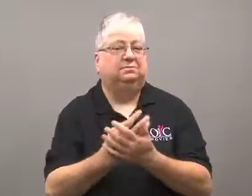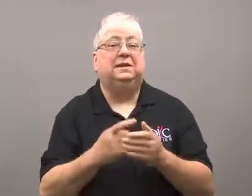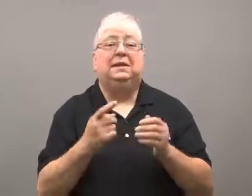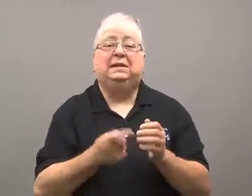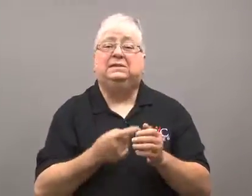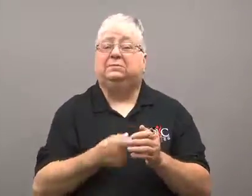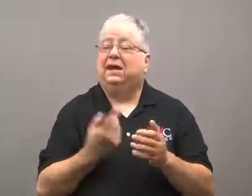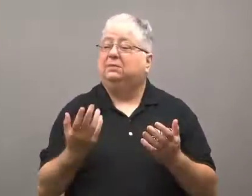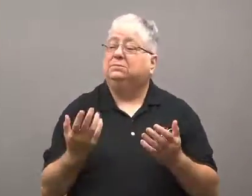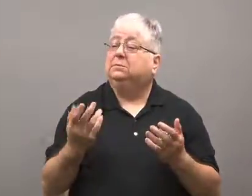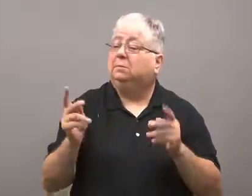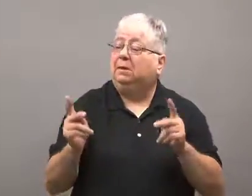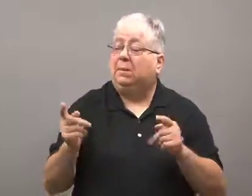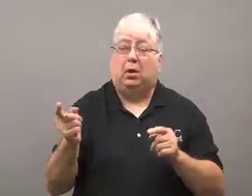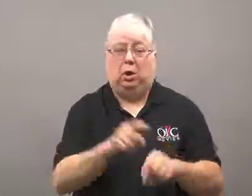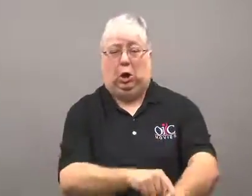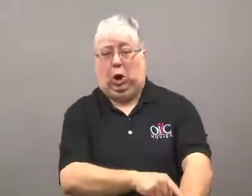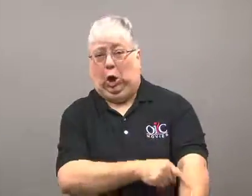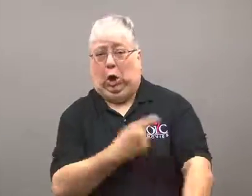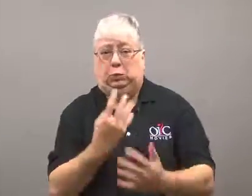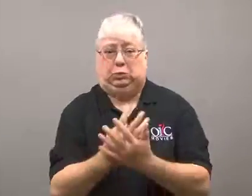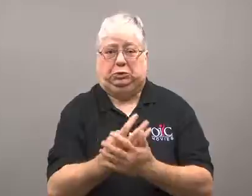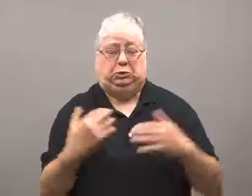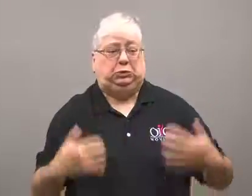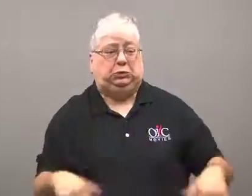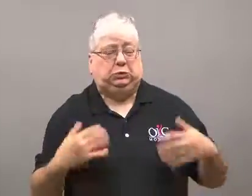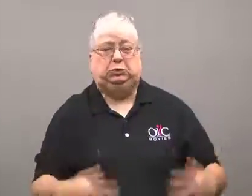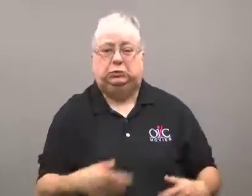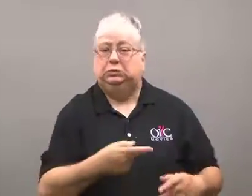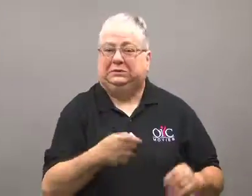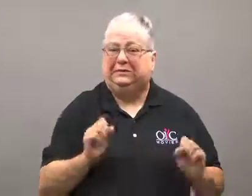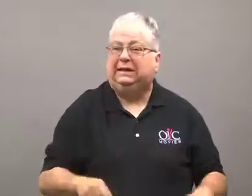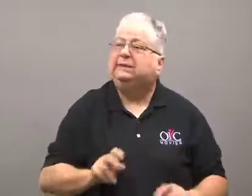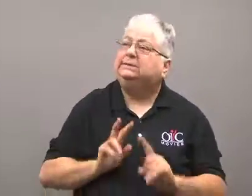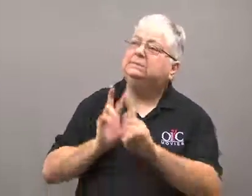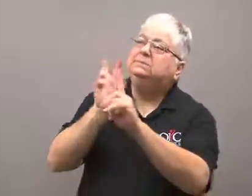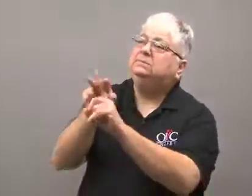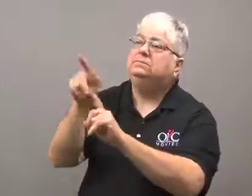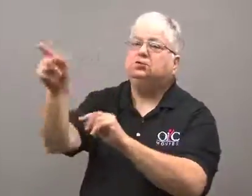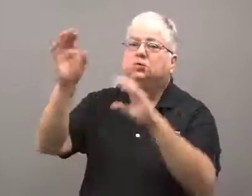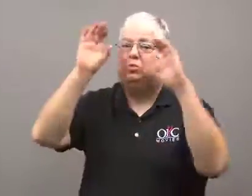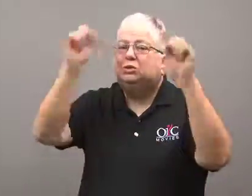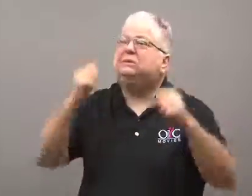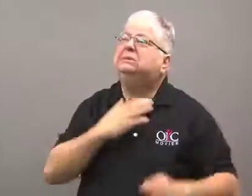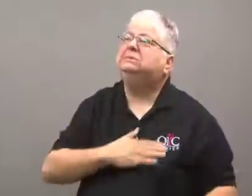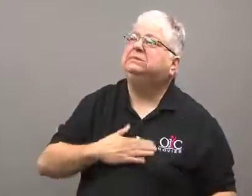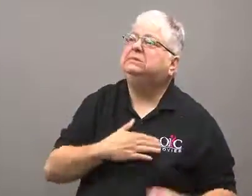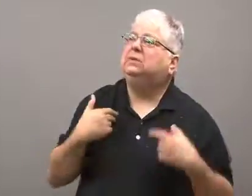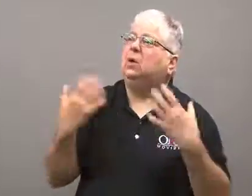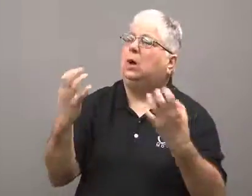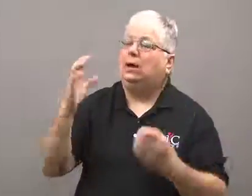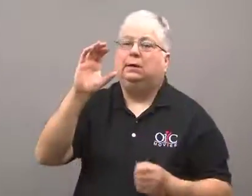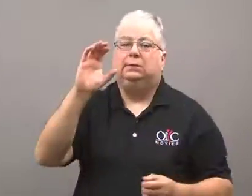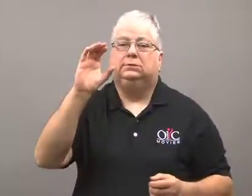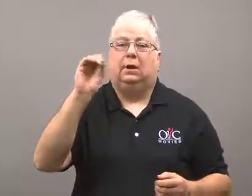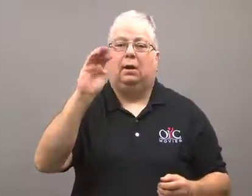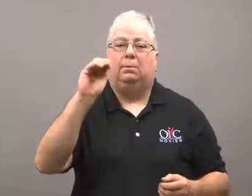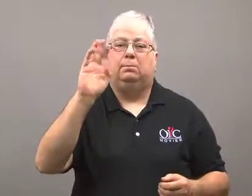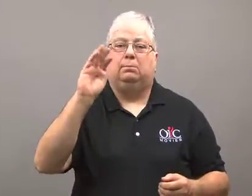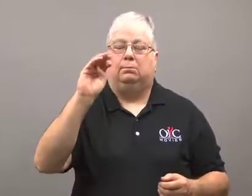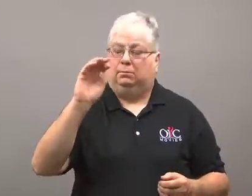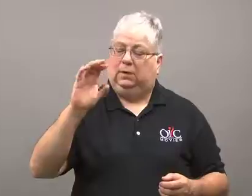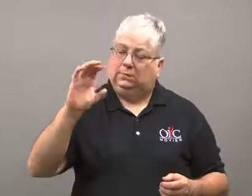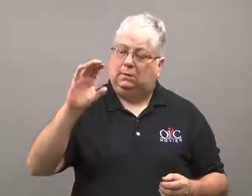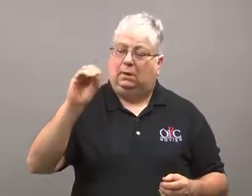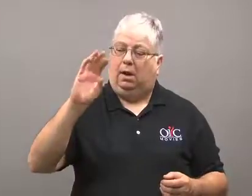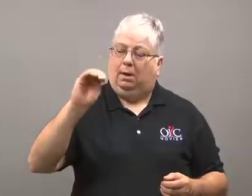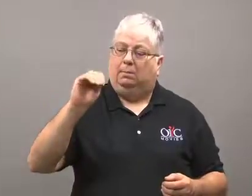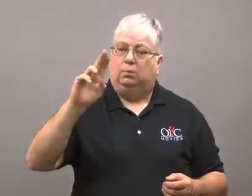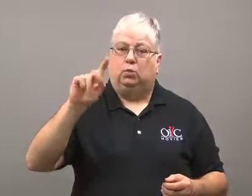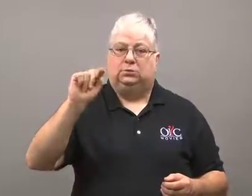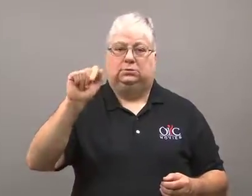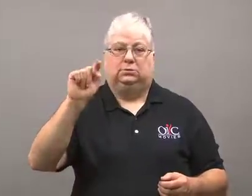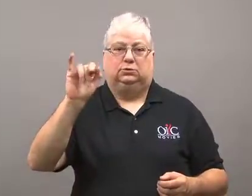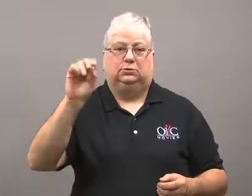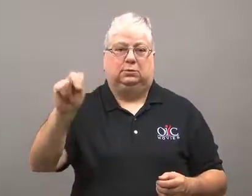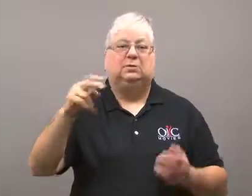Sometimes people with a long prison sentence will apply to the president for a commutation.